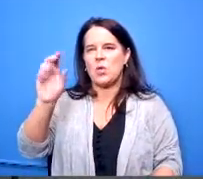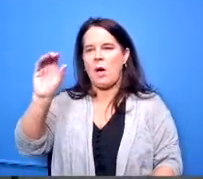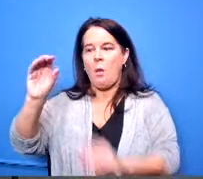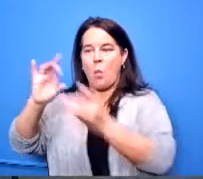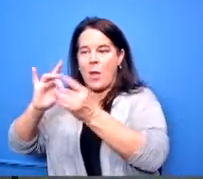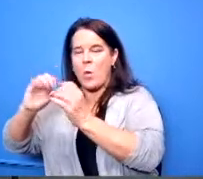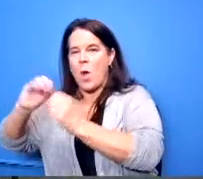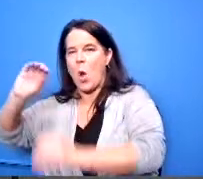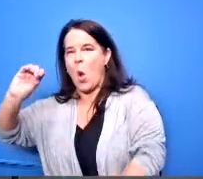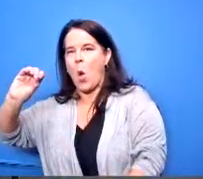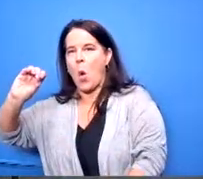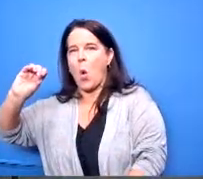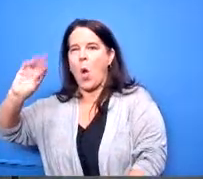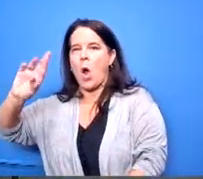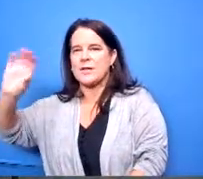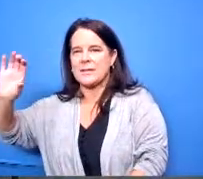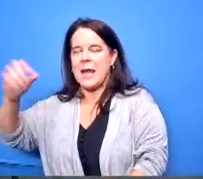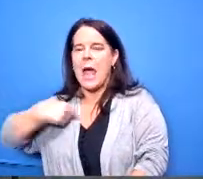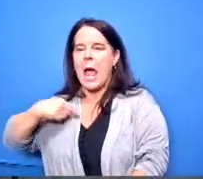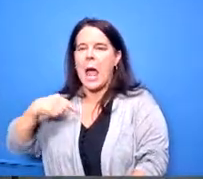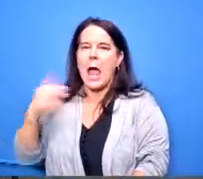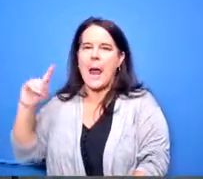i moved this board going to executive session in room once